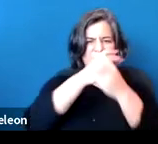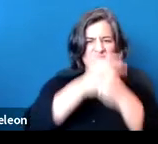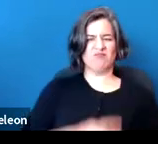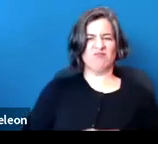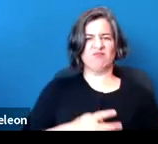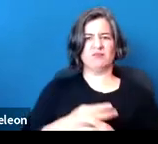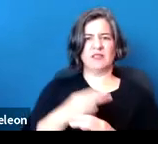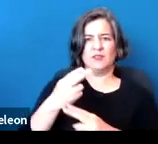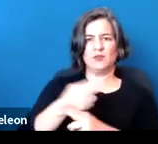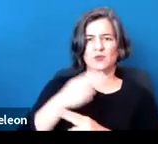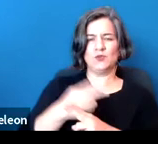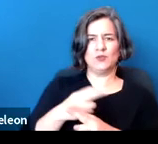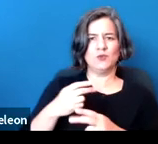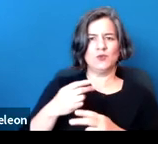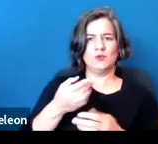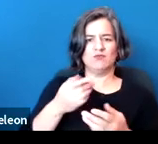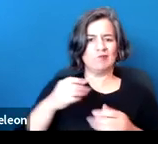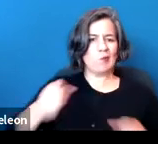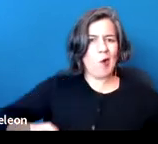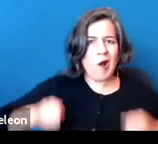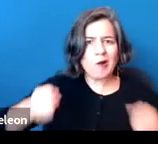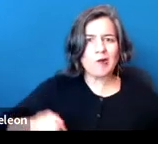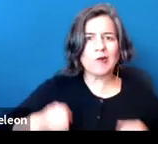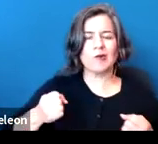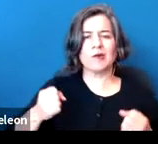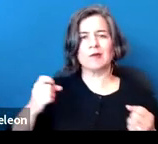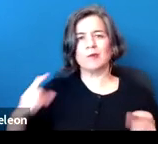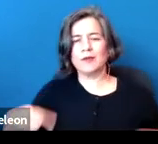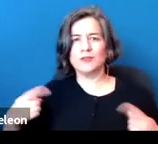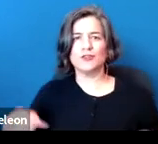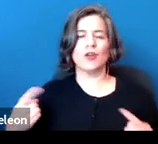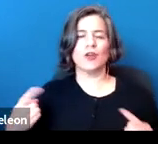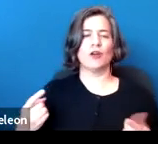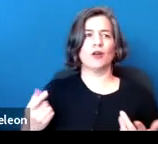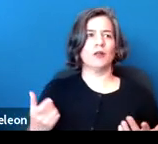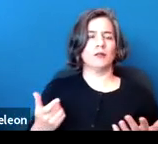of durable medical equipment, like a walker or a wheelchair, but certainly you can qualify,